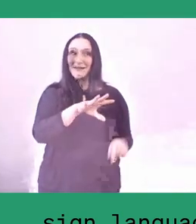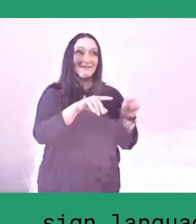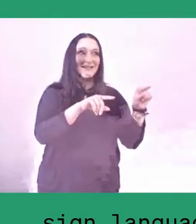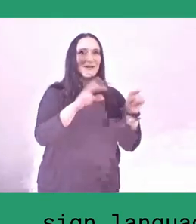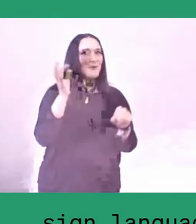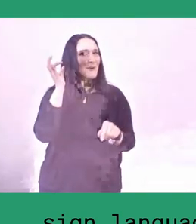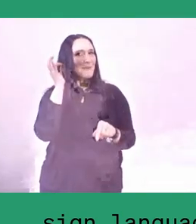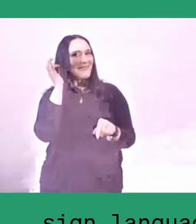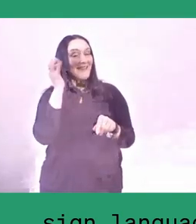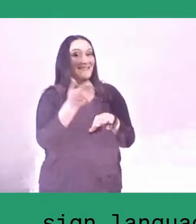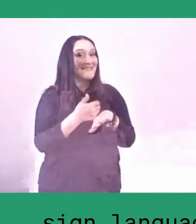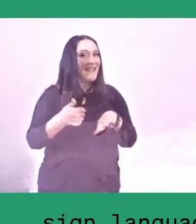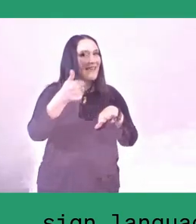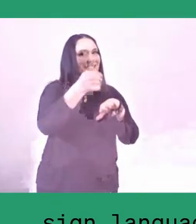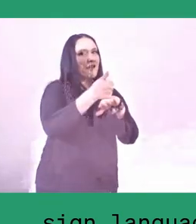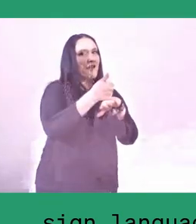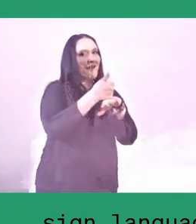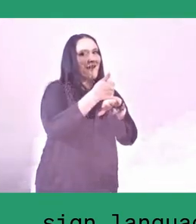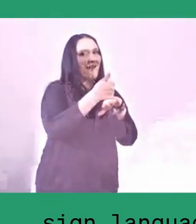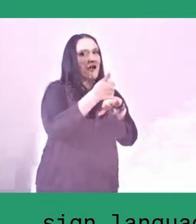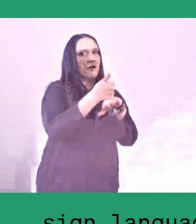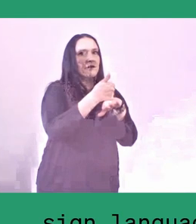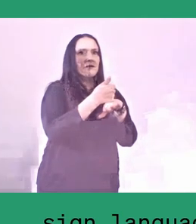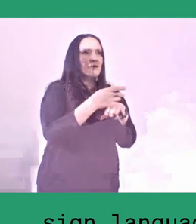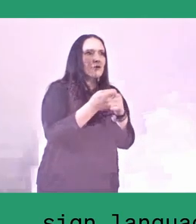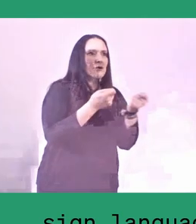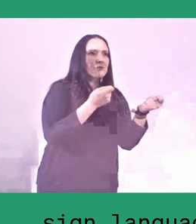with organisations like NU or Muhammadiyah,